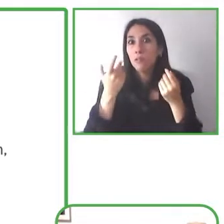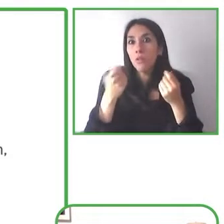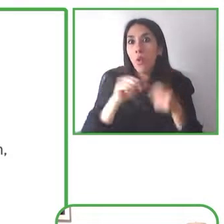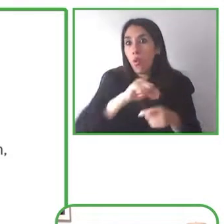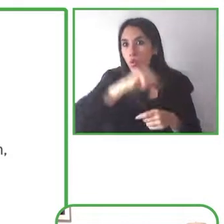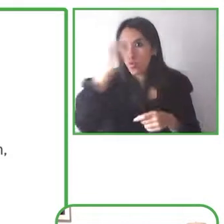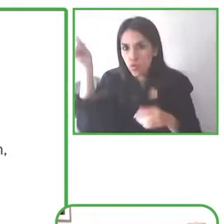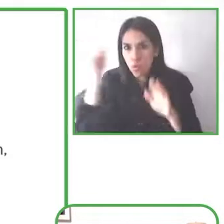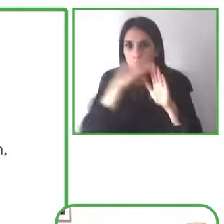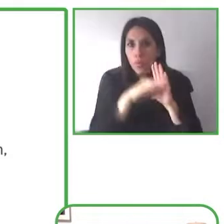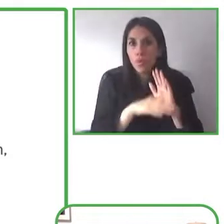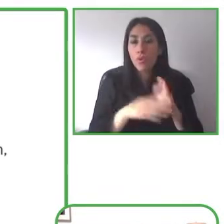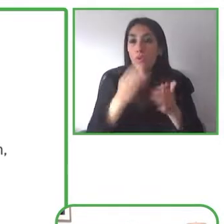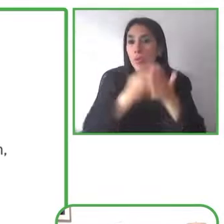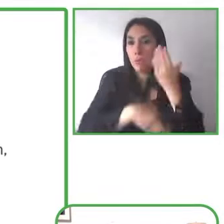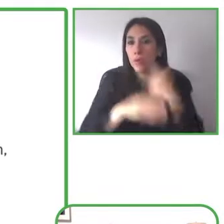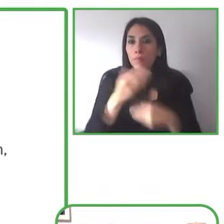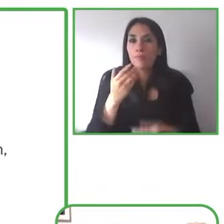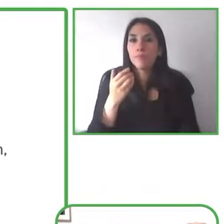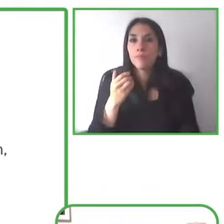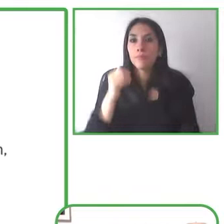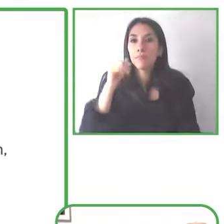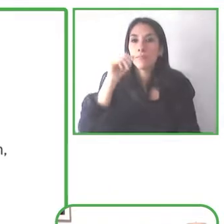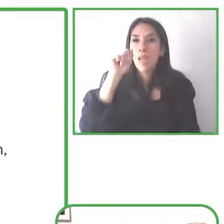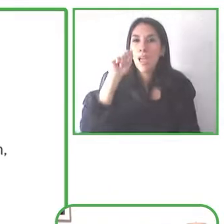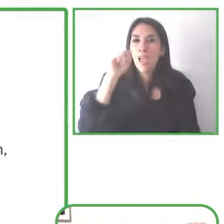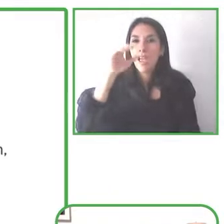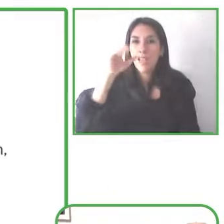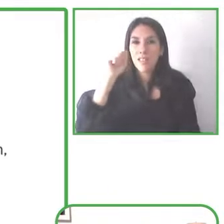to be able to translate between languages and right now